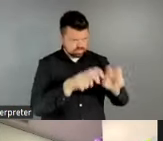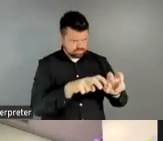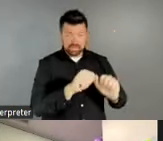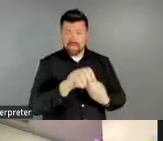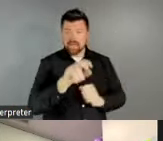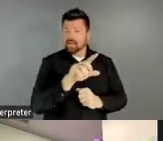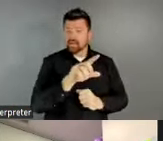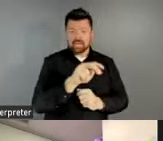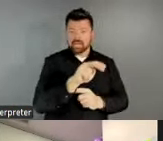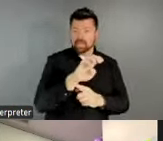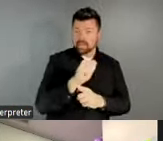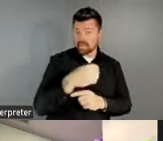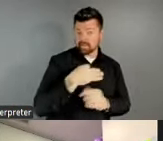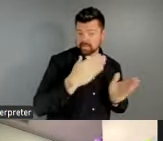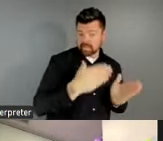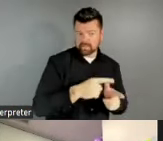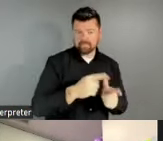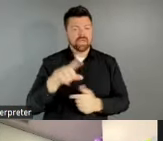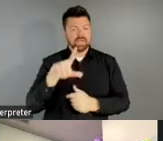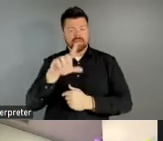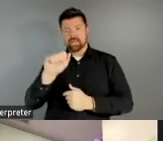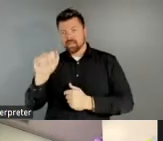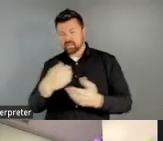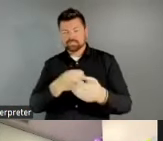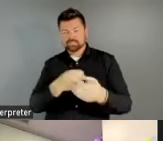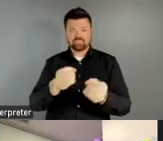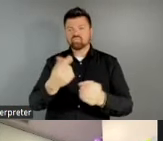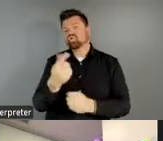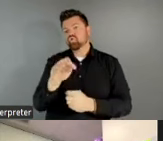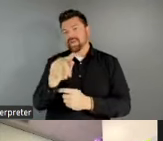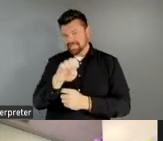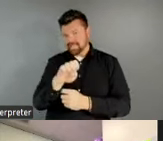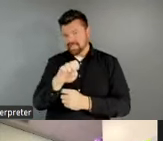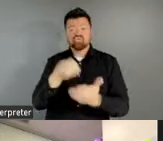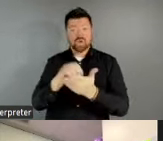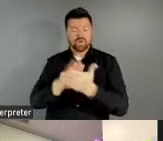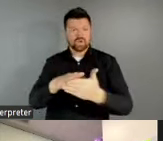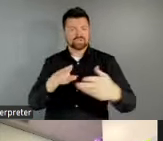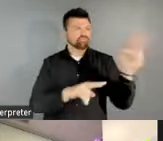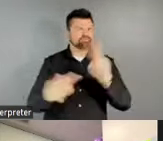arts agency and regional arts organization grantee records, we've been able to map known LAAs across